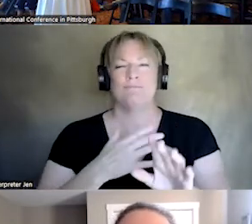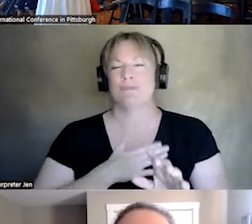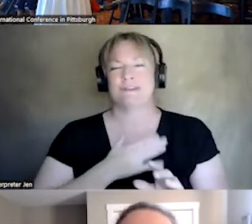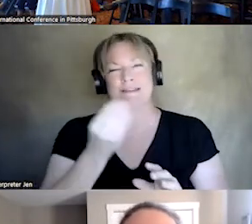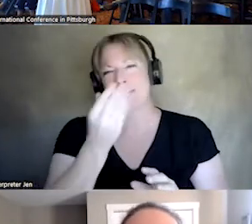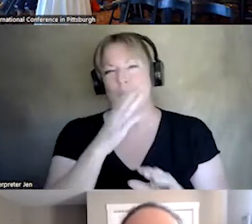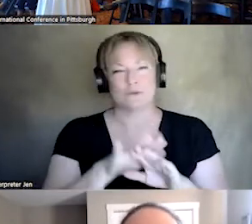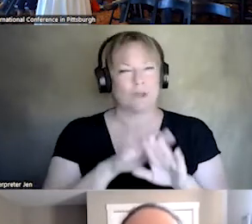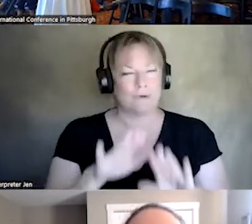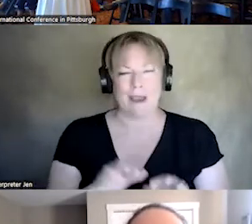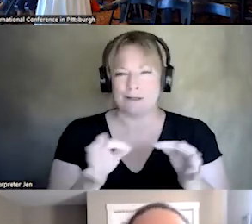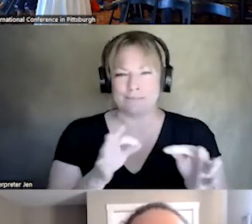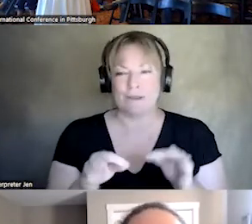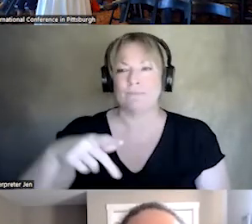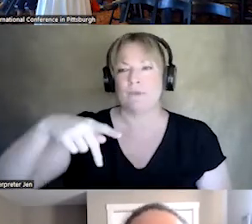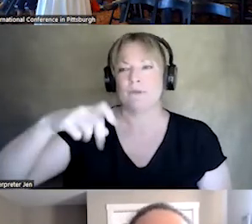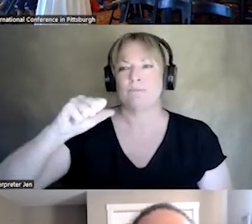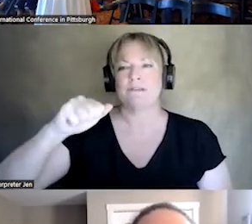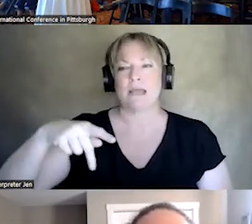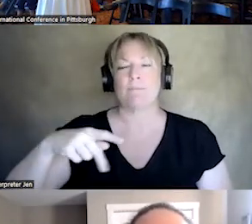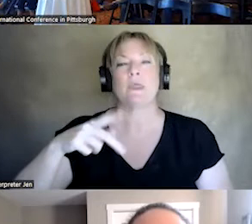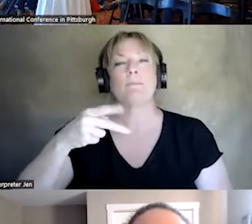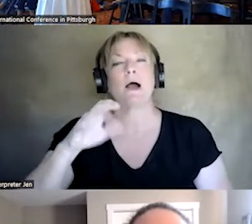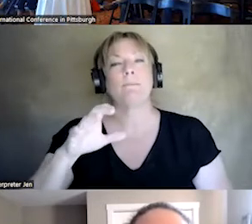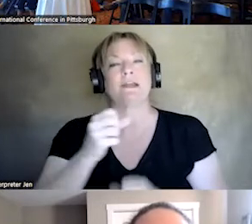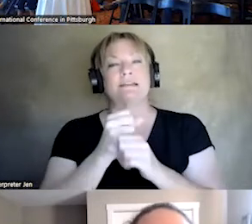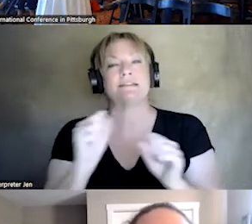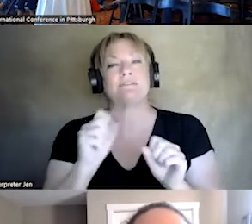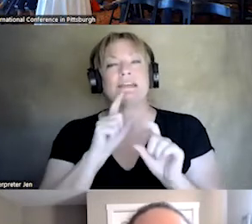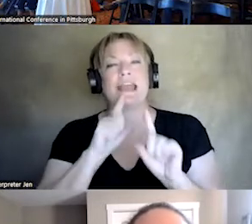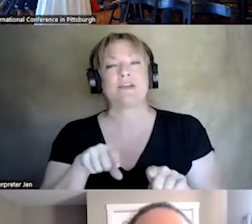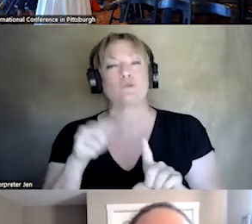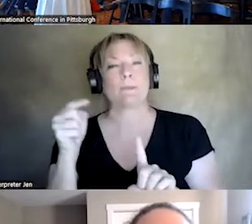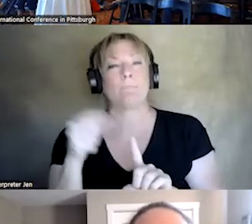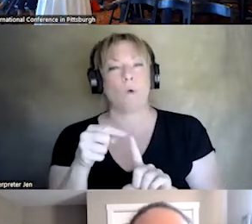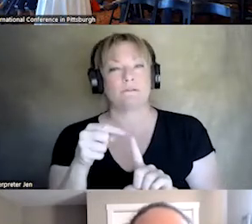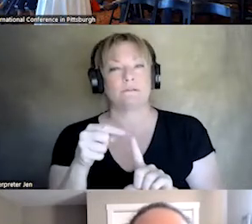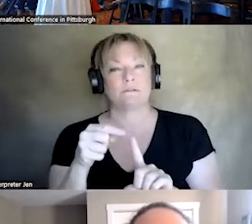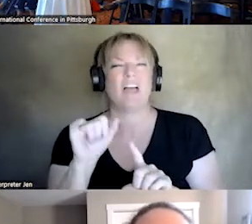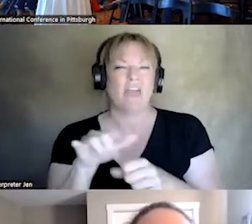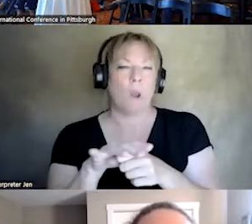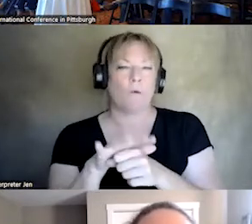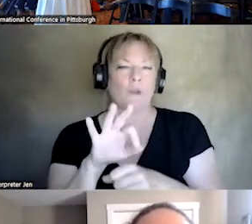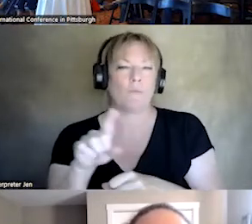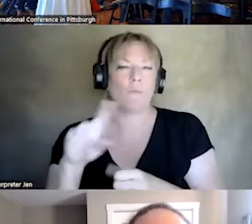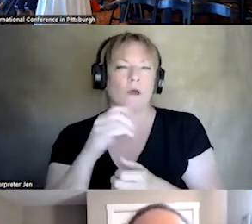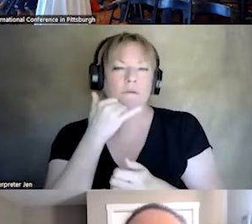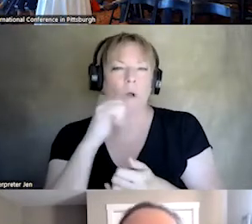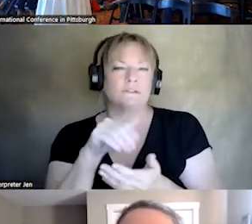THAT MEANS. PEACE APPS, PUBLIC SAFETY ANSWERING POINT. LOCAL 911 CALL CENTER. WHAT I WILL SHARE